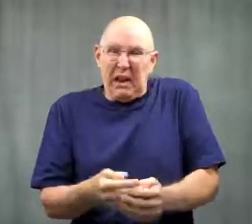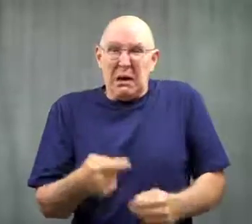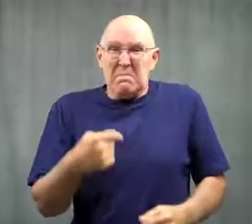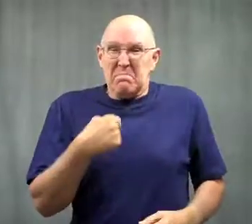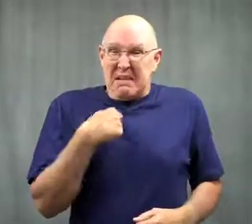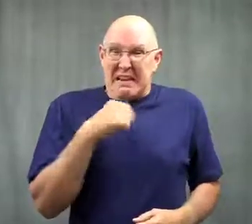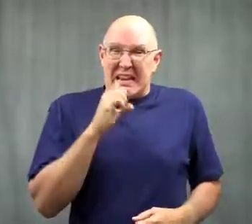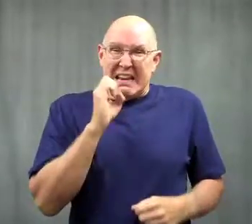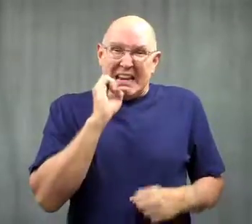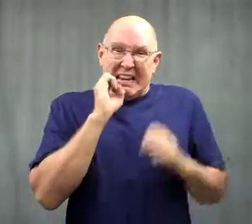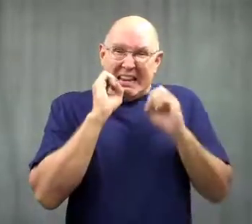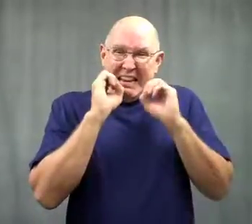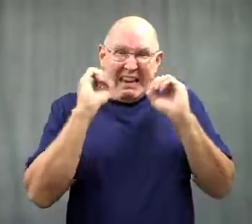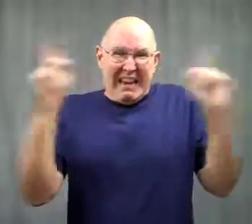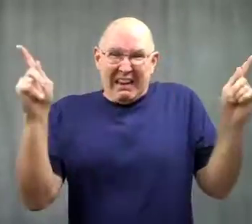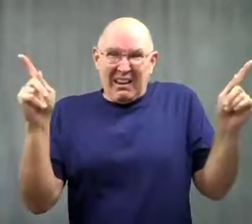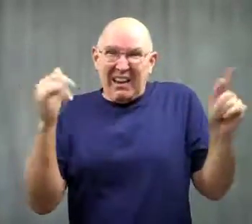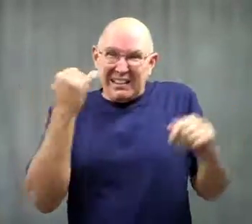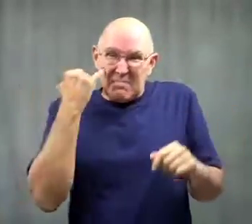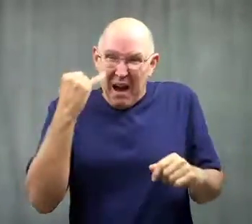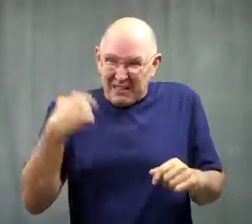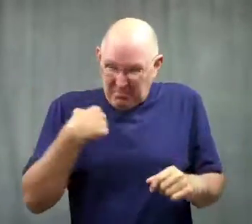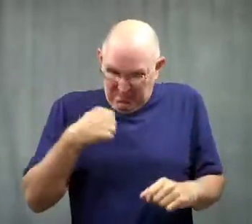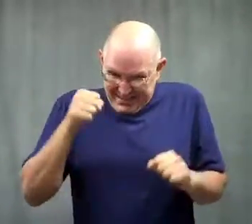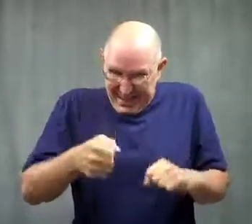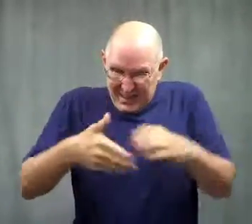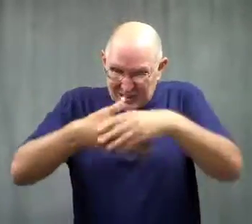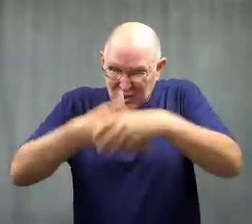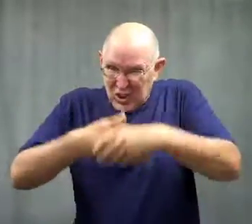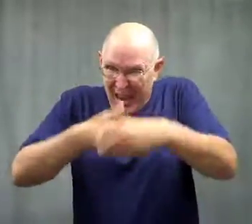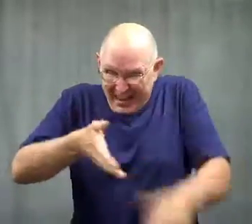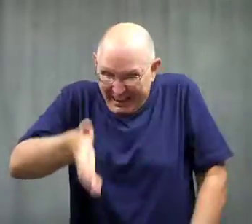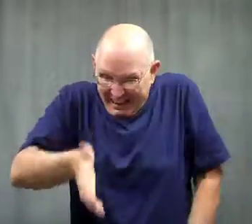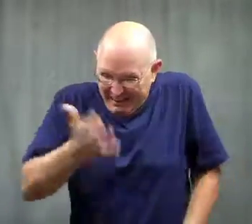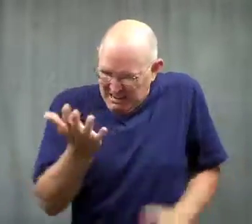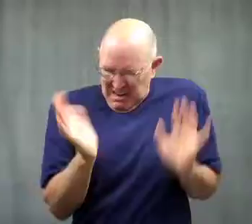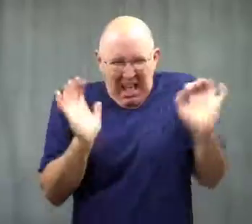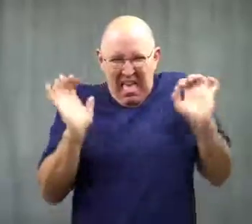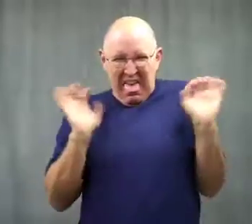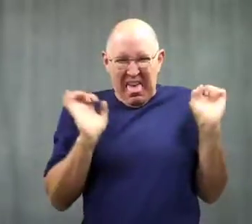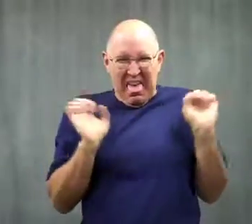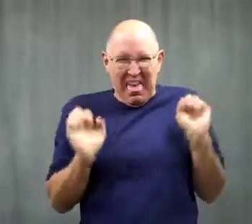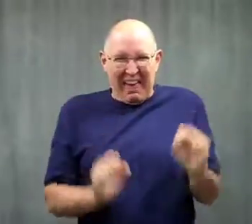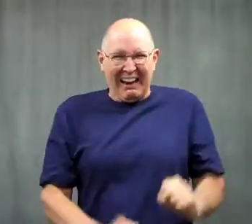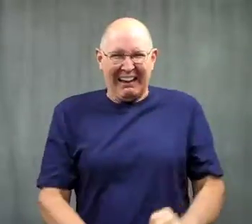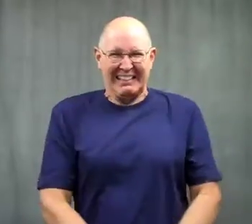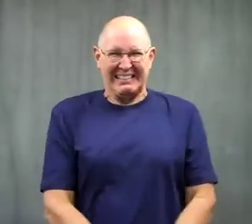I'm grossed out. I wouldn't want to shake hands with him. Ewww!